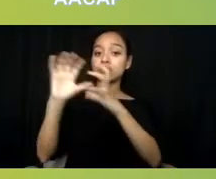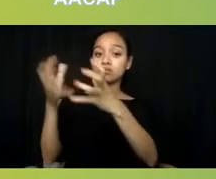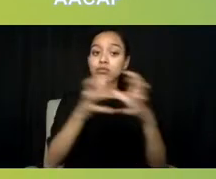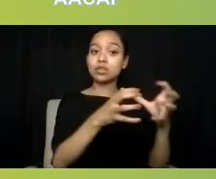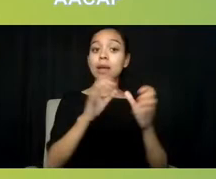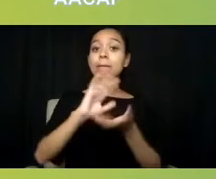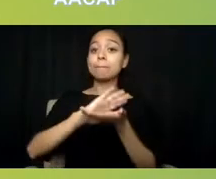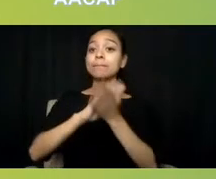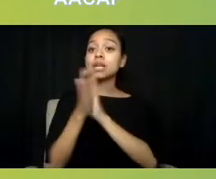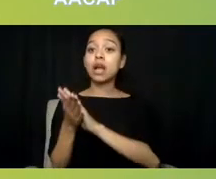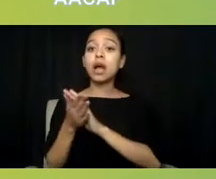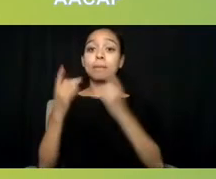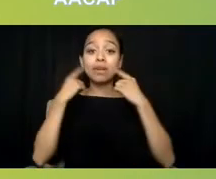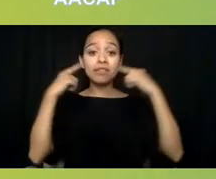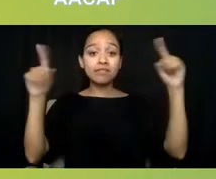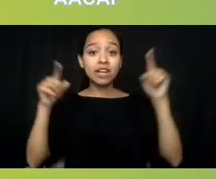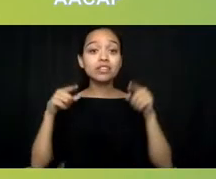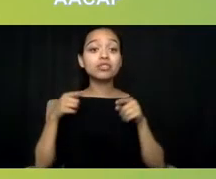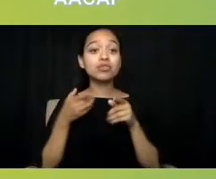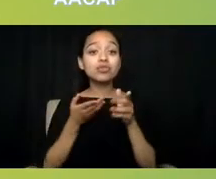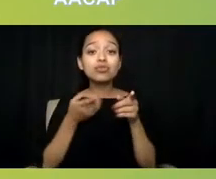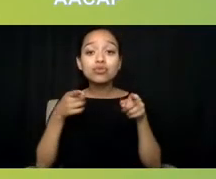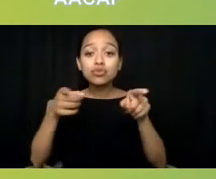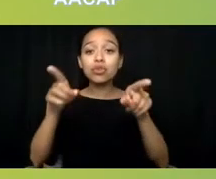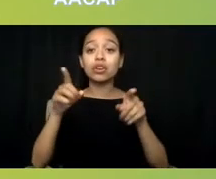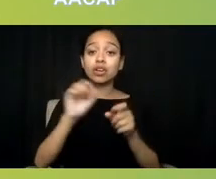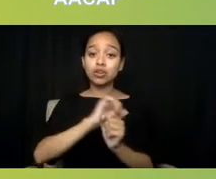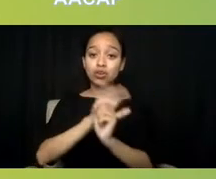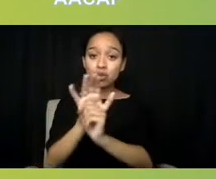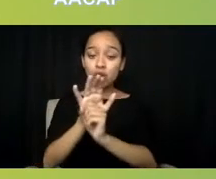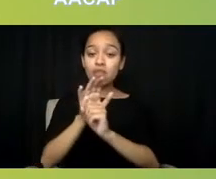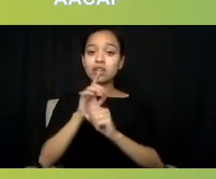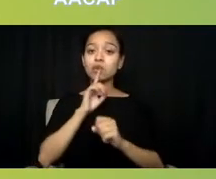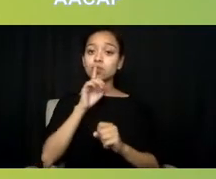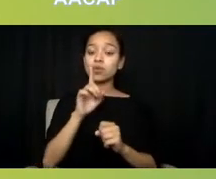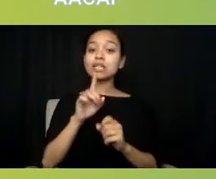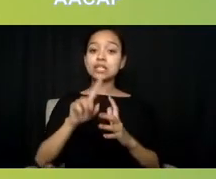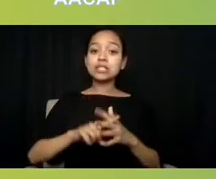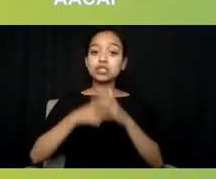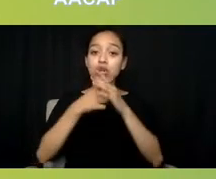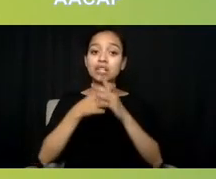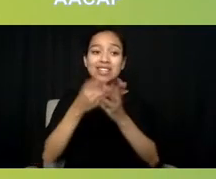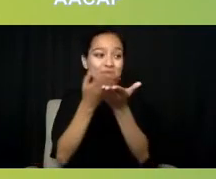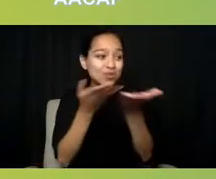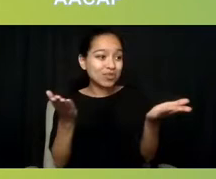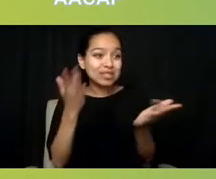in meeting some of these resource-deprived areas with at least having a prescriber that can send in a script